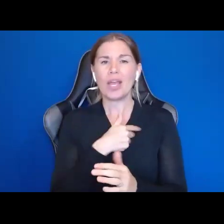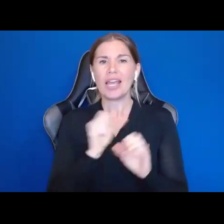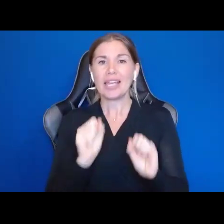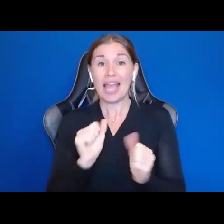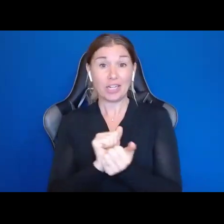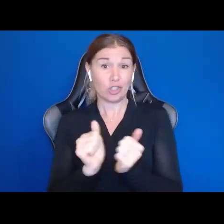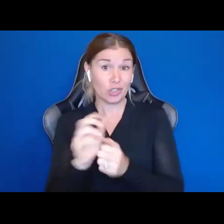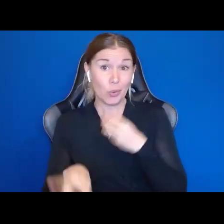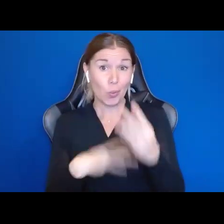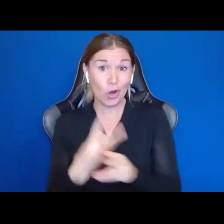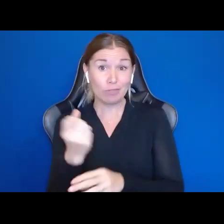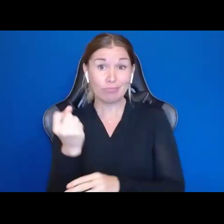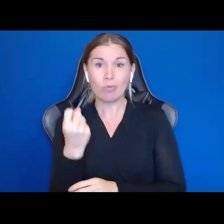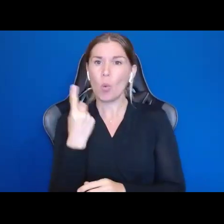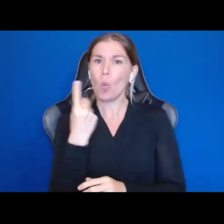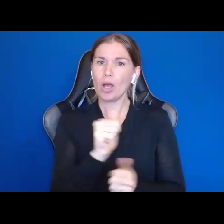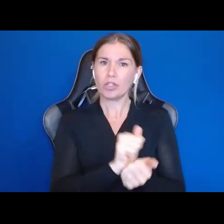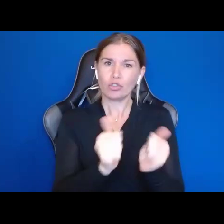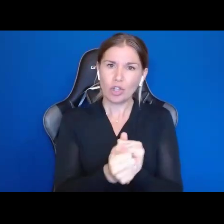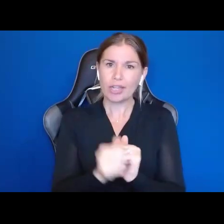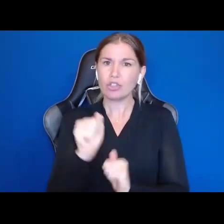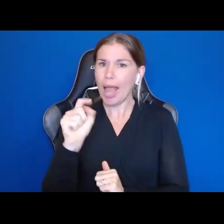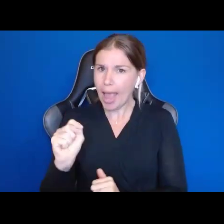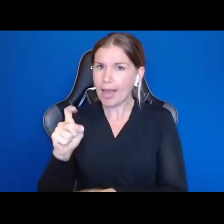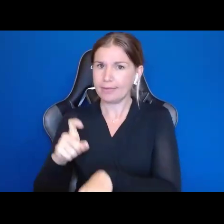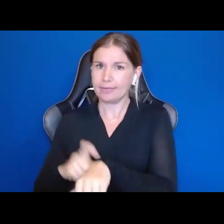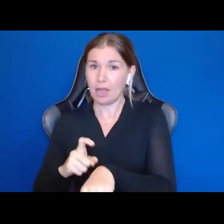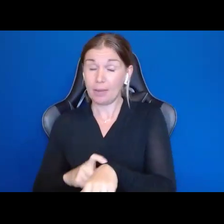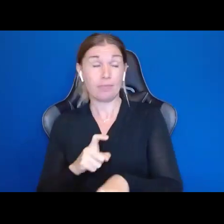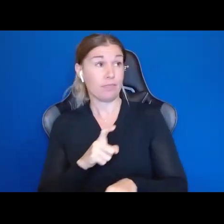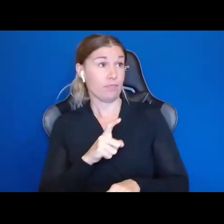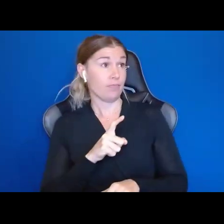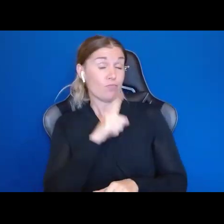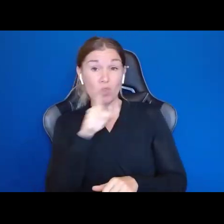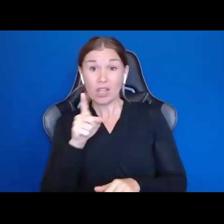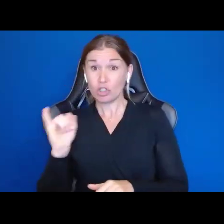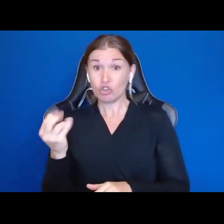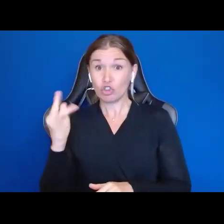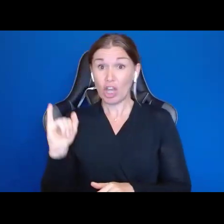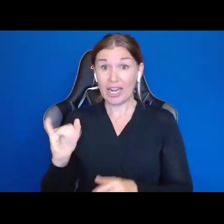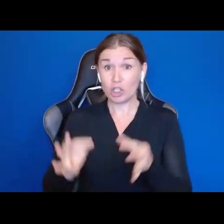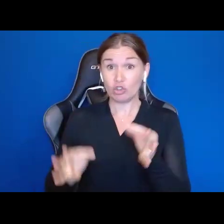I mean by that. Jenny Hatch took a year of trial and six days and won her rights back.